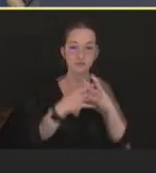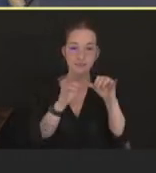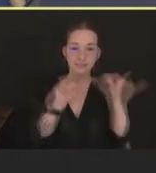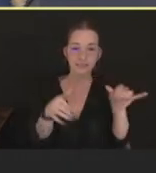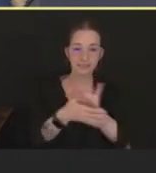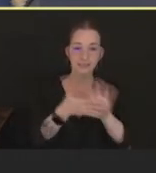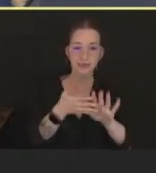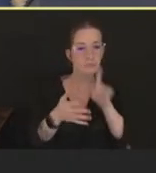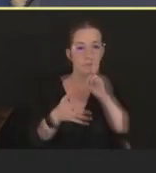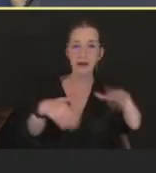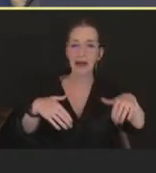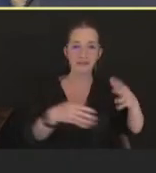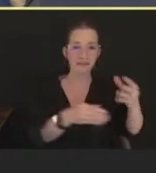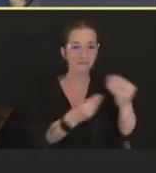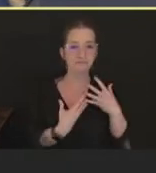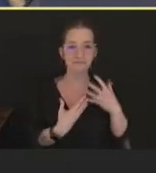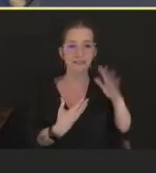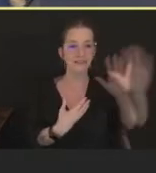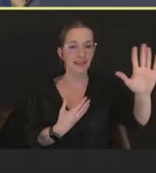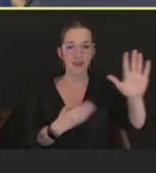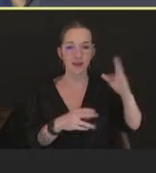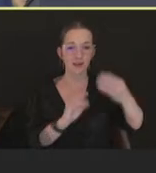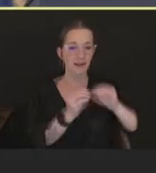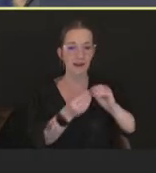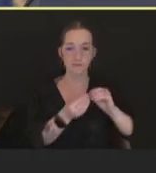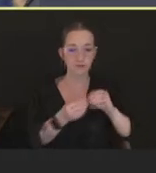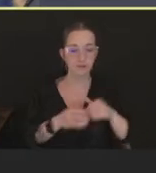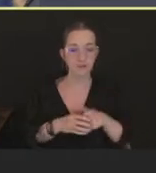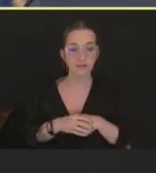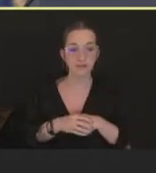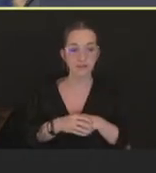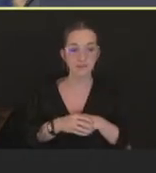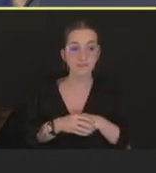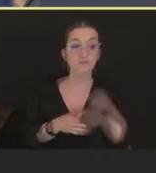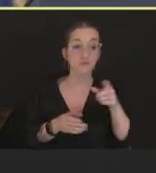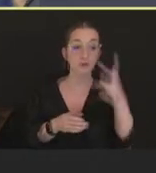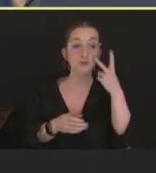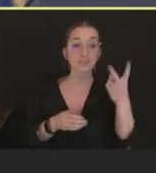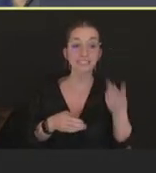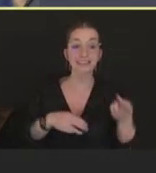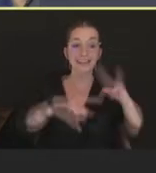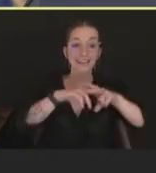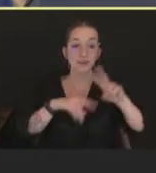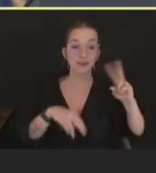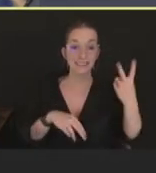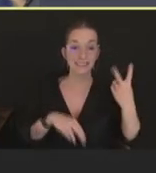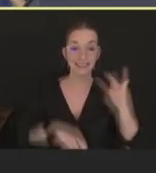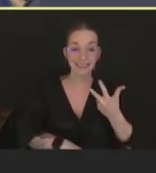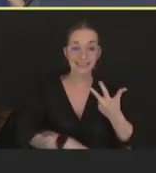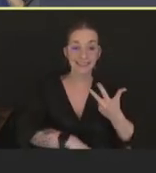I just also want to point out, as you can see, the increase in second doses that initially, again,